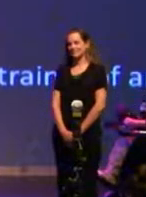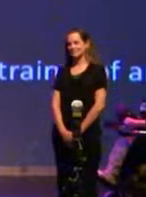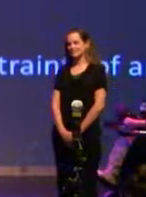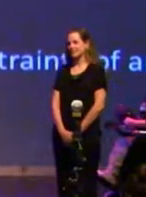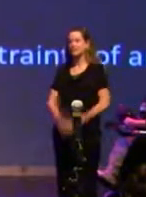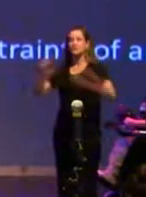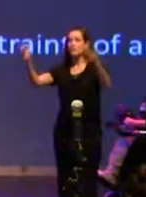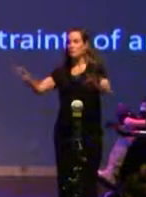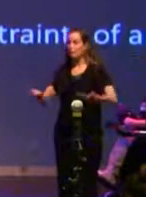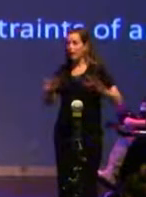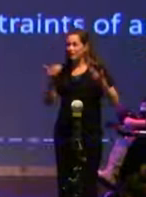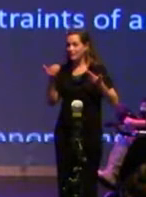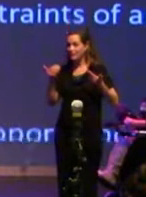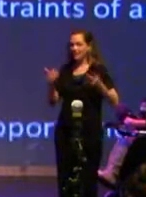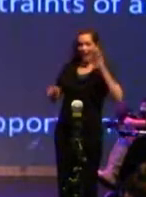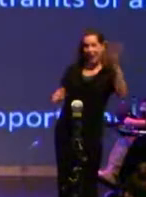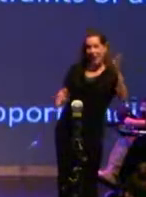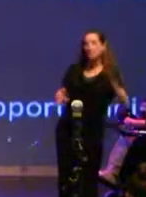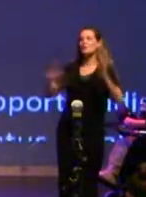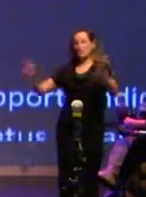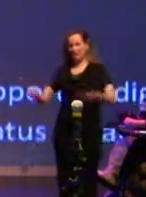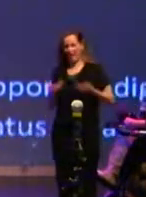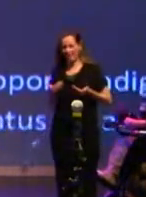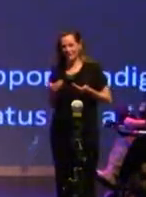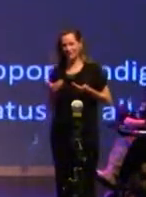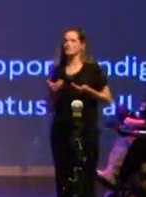Welcome to welcome to the Republican inclusion. This is Syrus speaking.